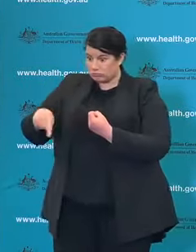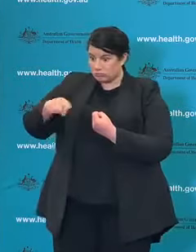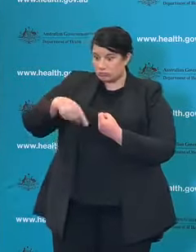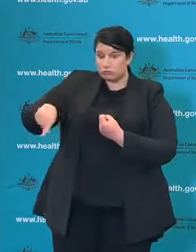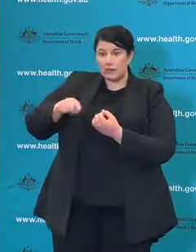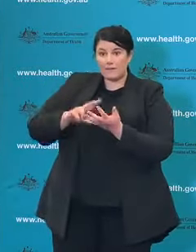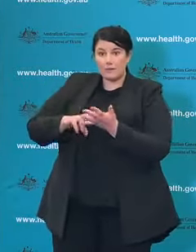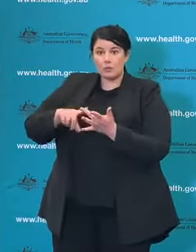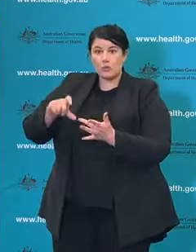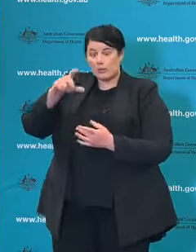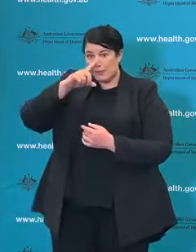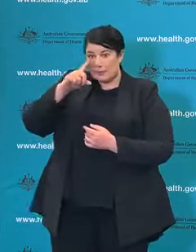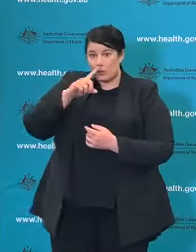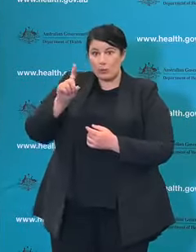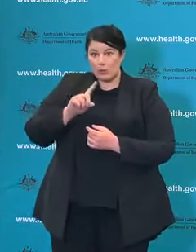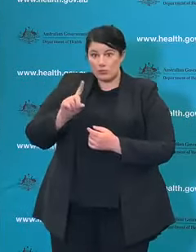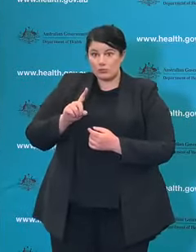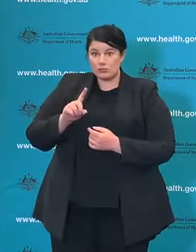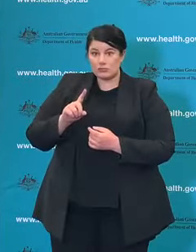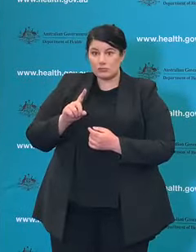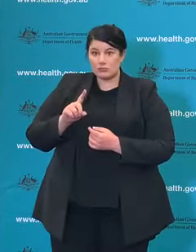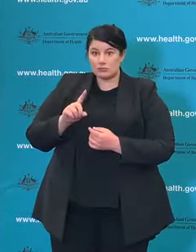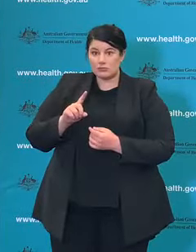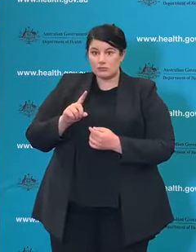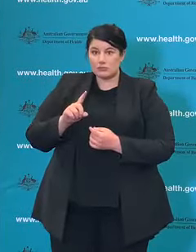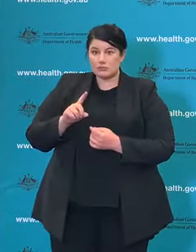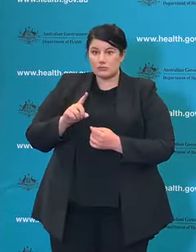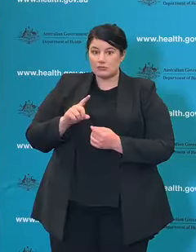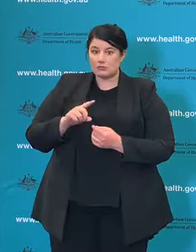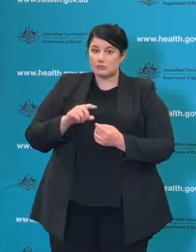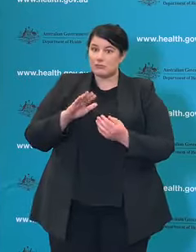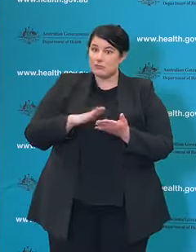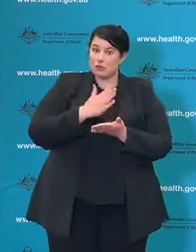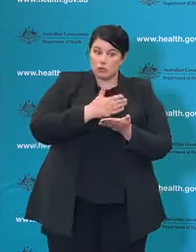is by taking that curve that seems to be flat at the moment